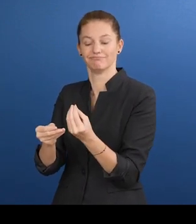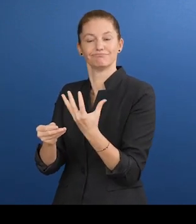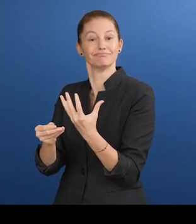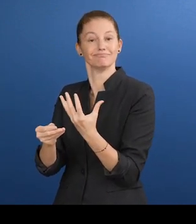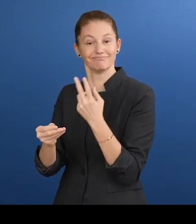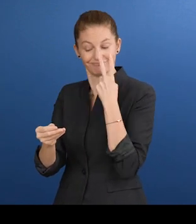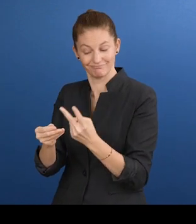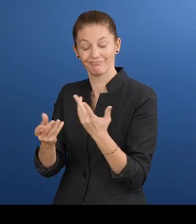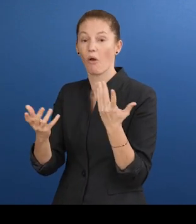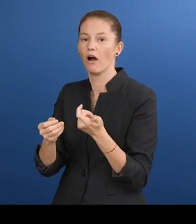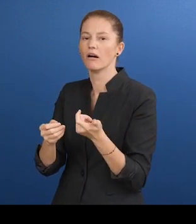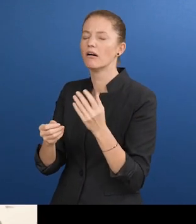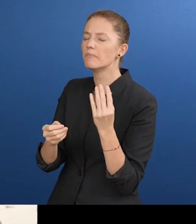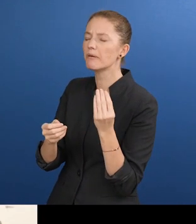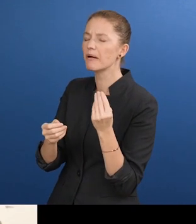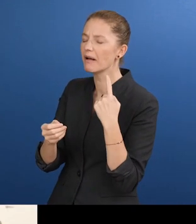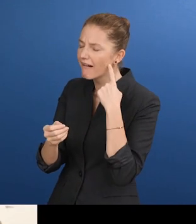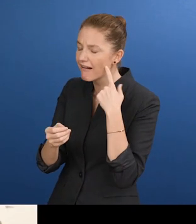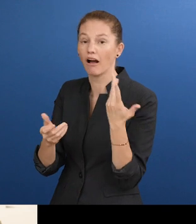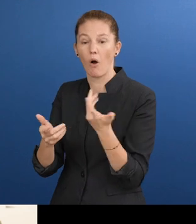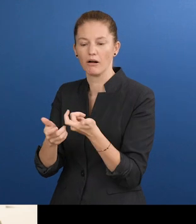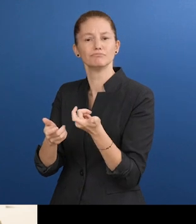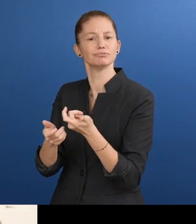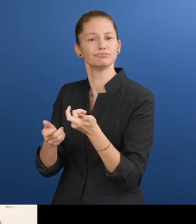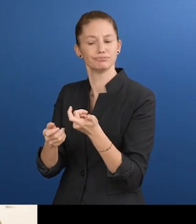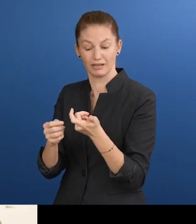smartphone’s camera at the banknote and the app informs them of the